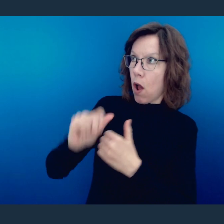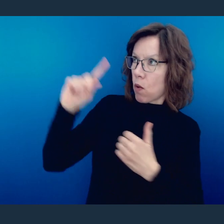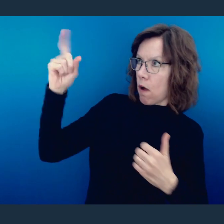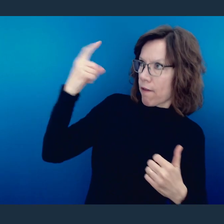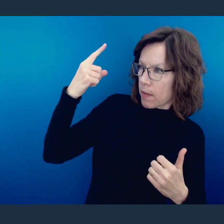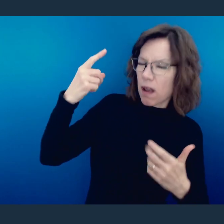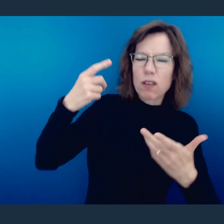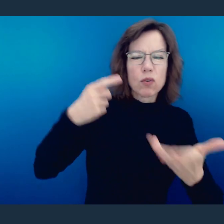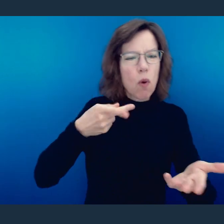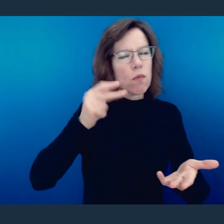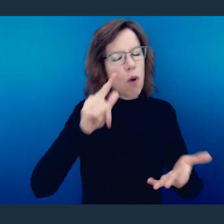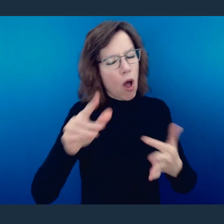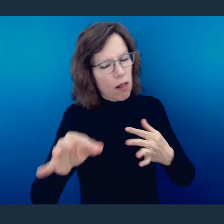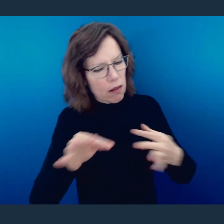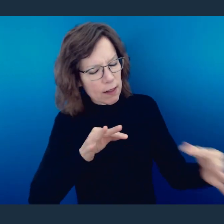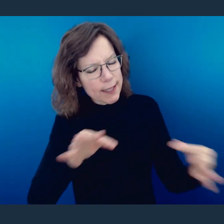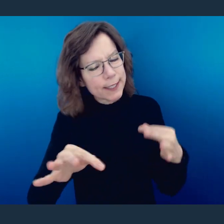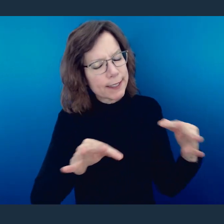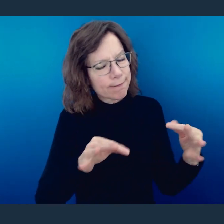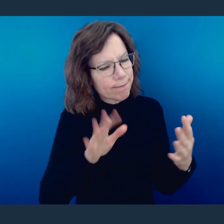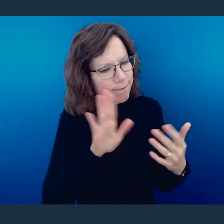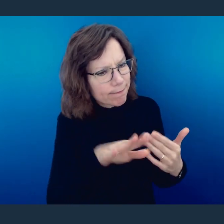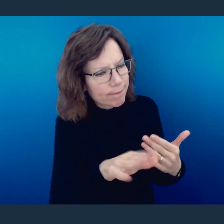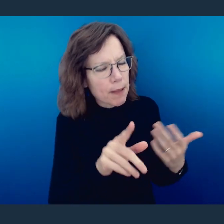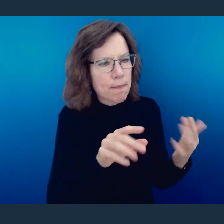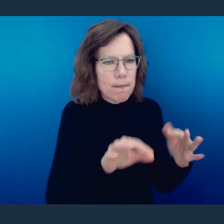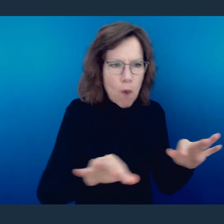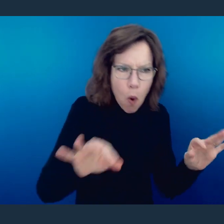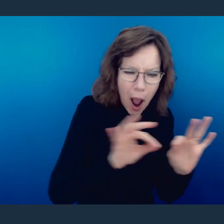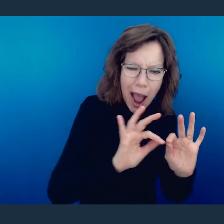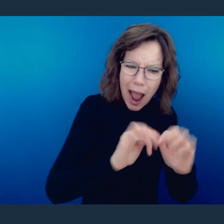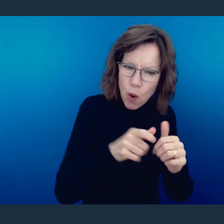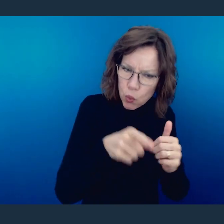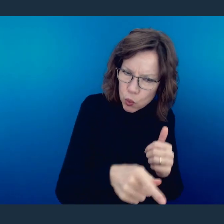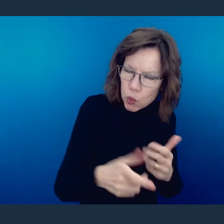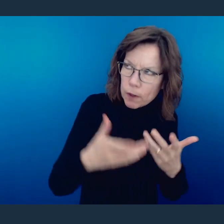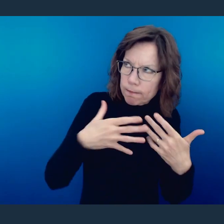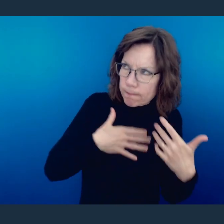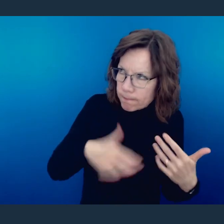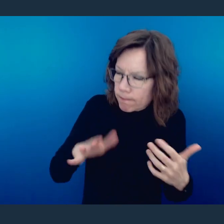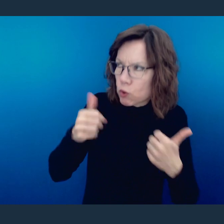rules, and he breaks that down to try to give them some information about how they should